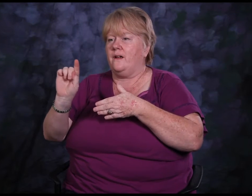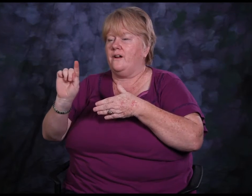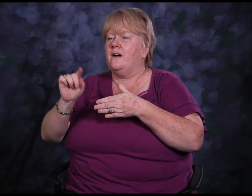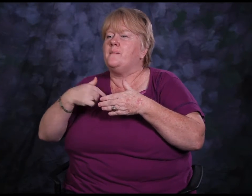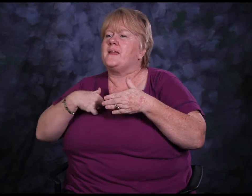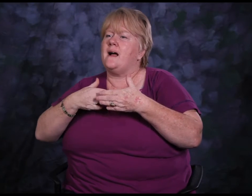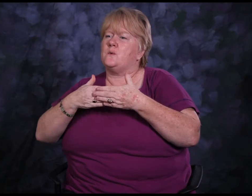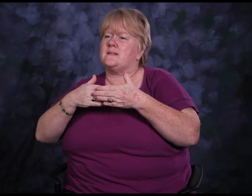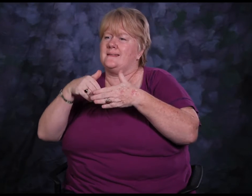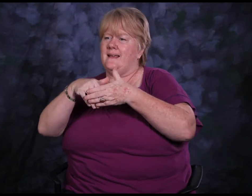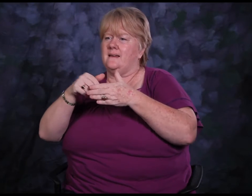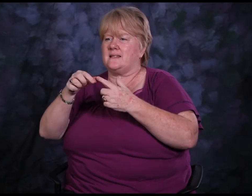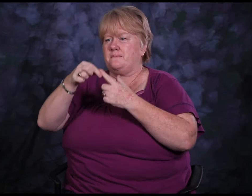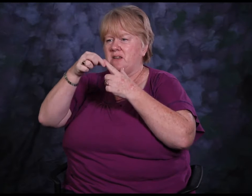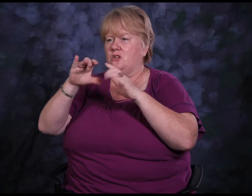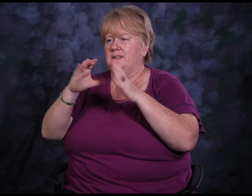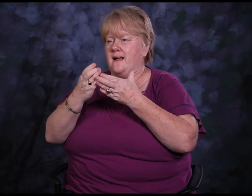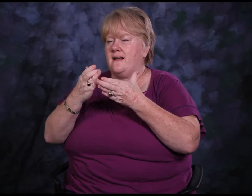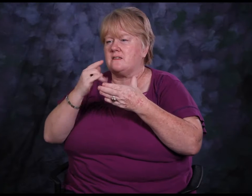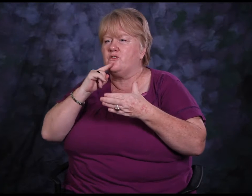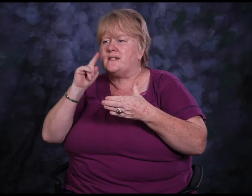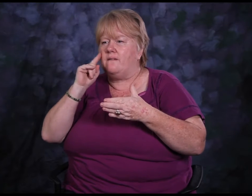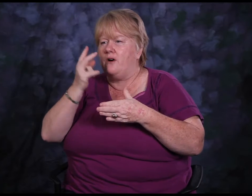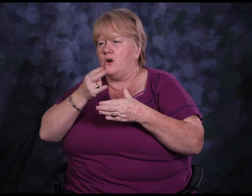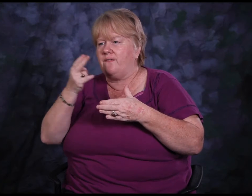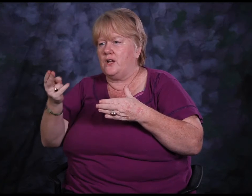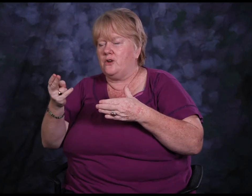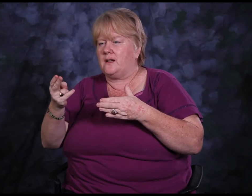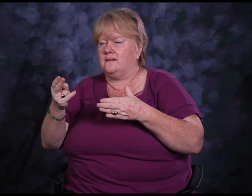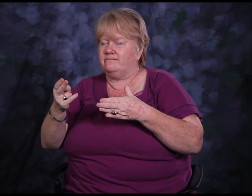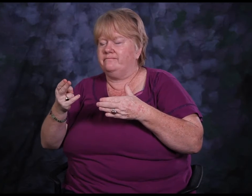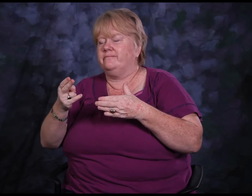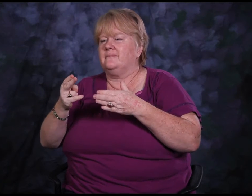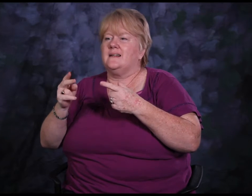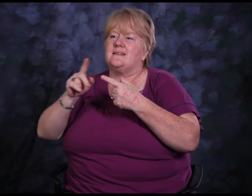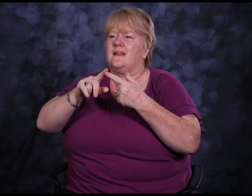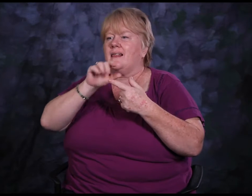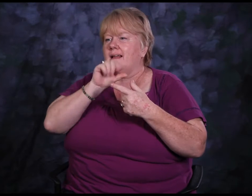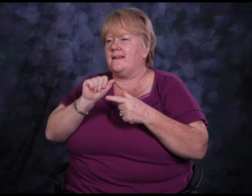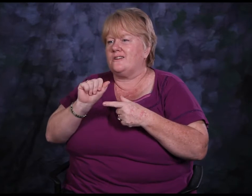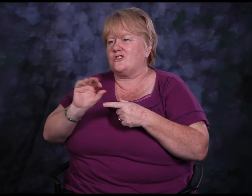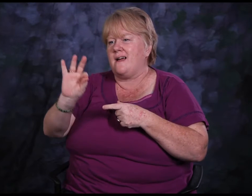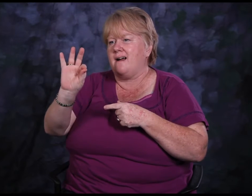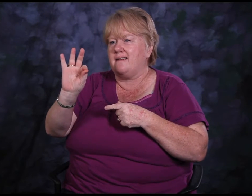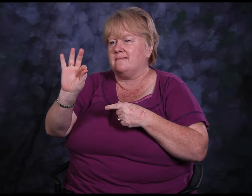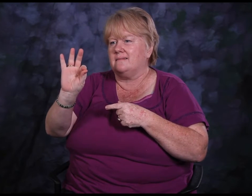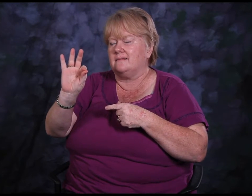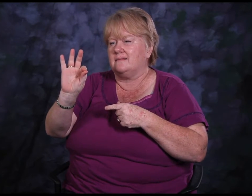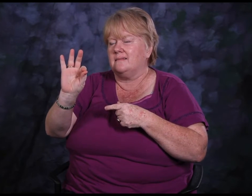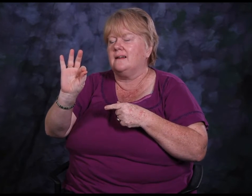When I was growing up, I started off in a self-contained classroom with Deaf and Hard of Hearing students, until I was nine.